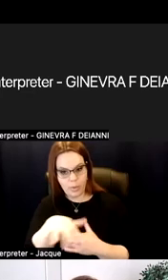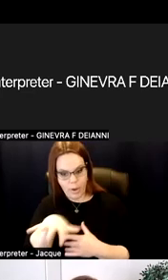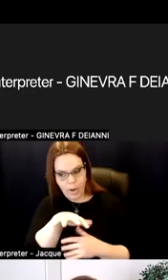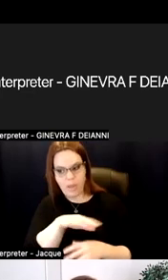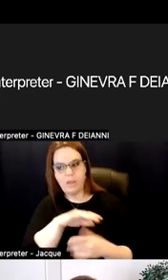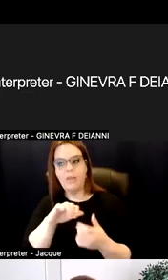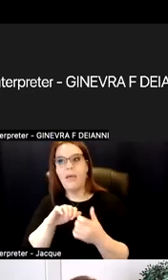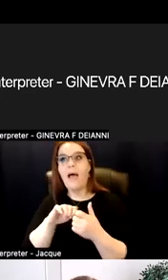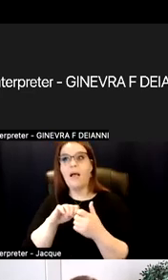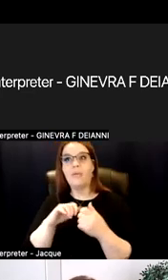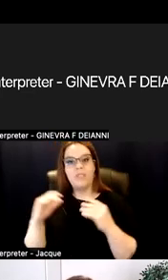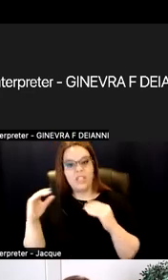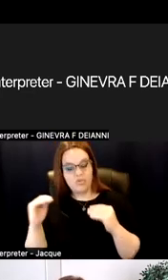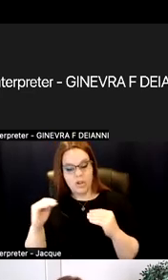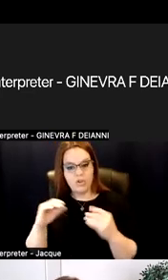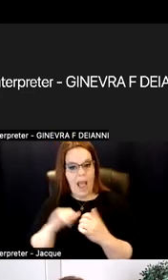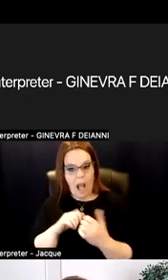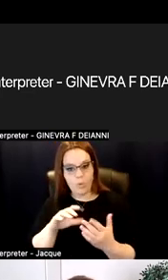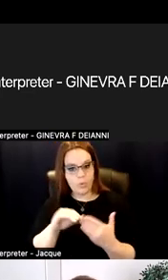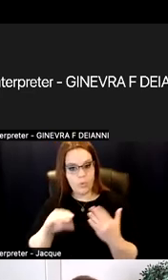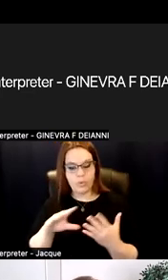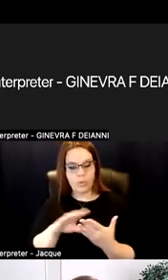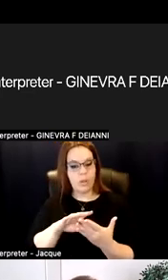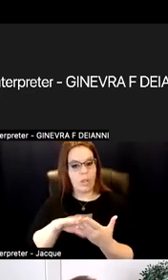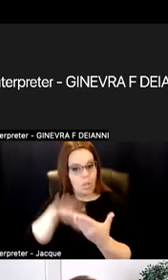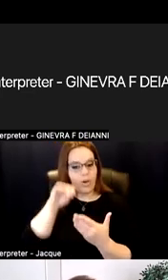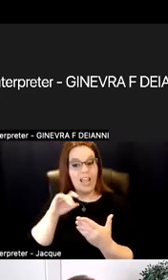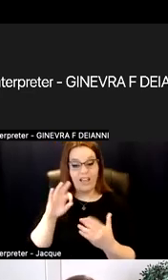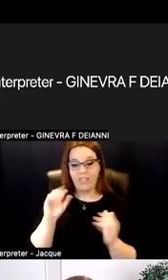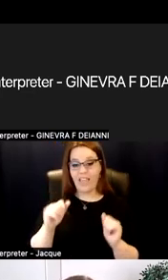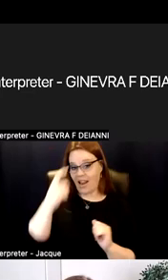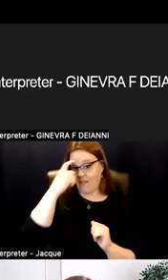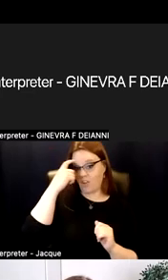If they can have a trauma-informed perspective,